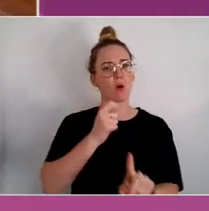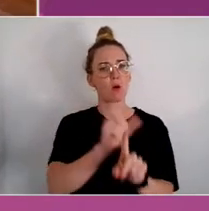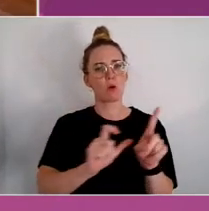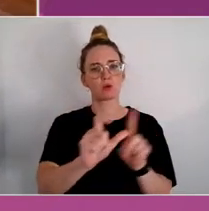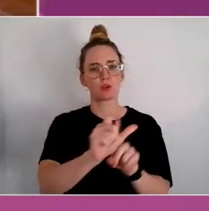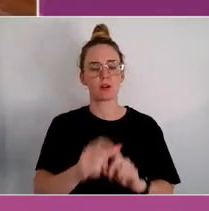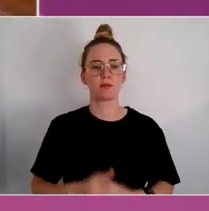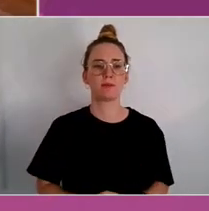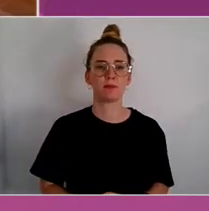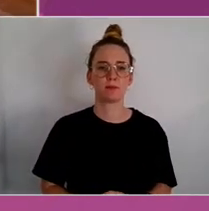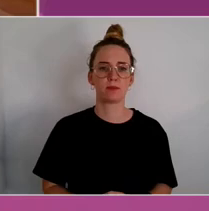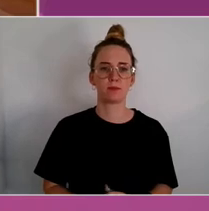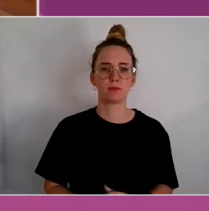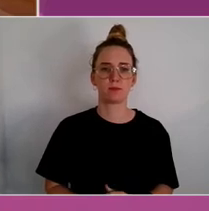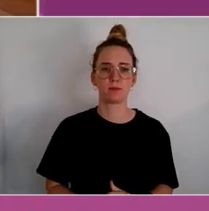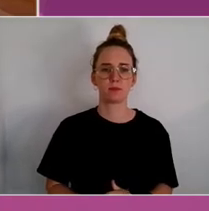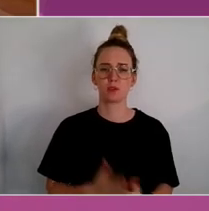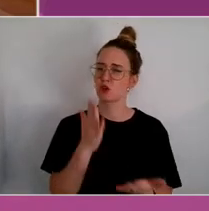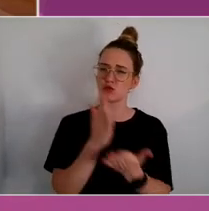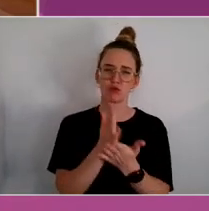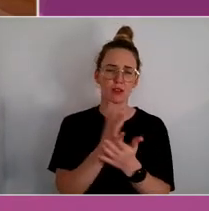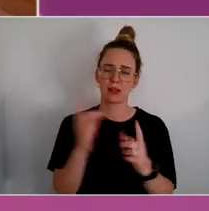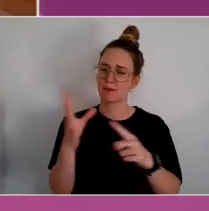They're an essential part of our identity.